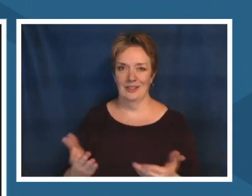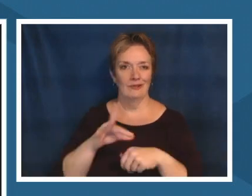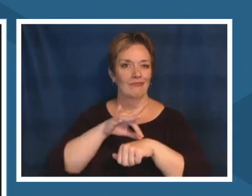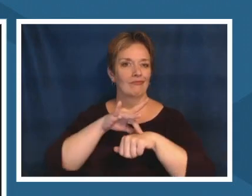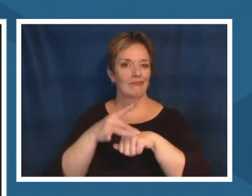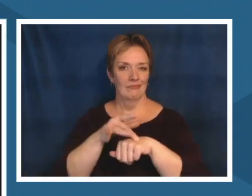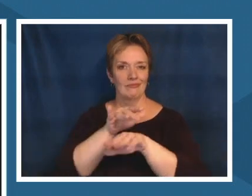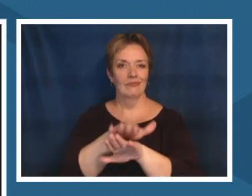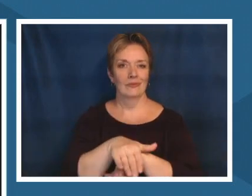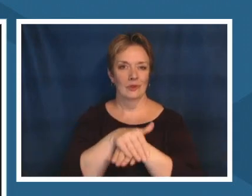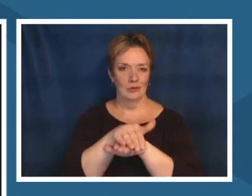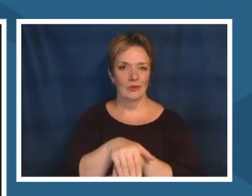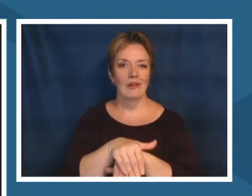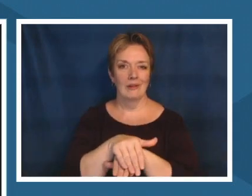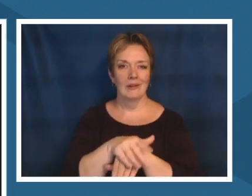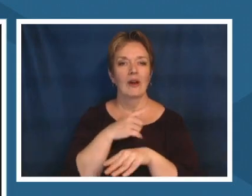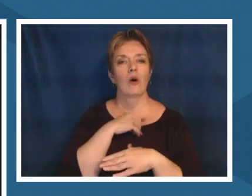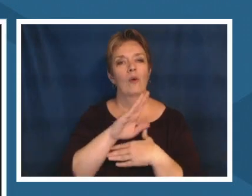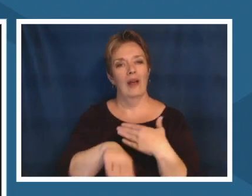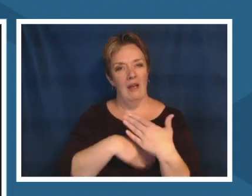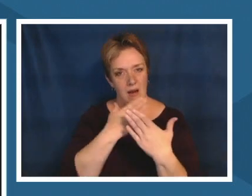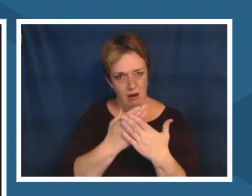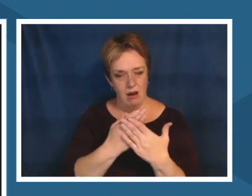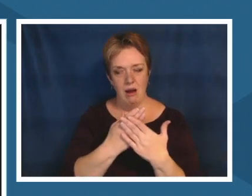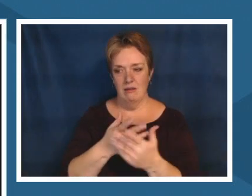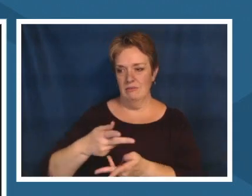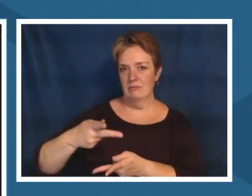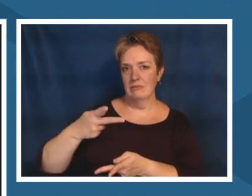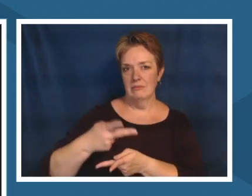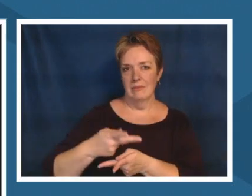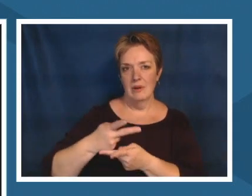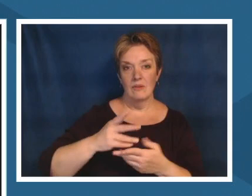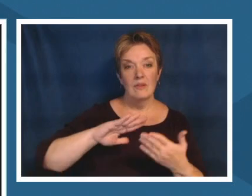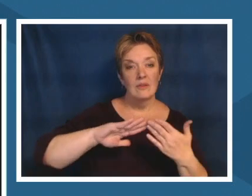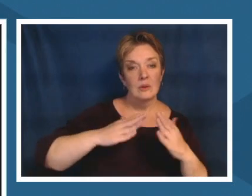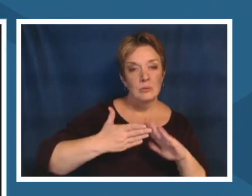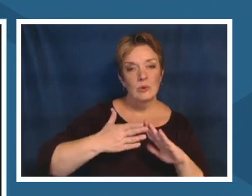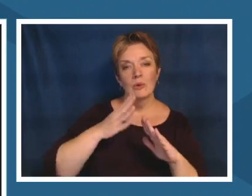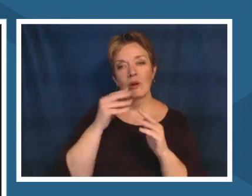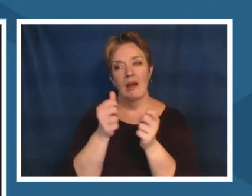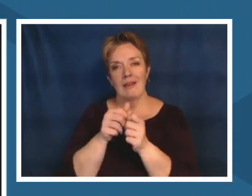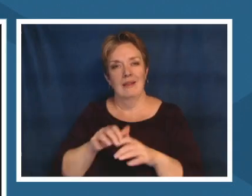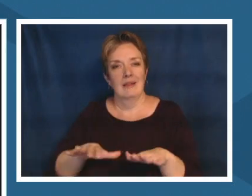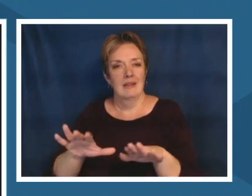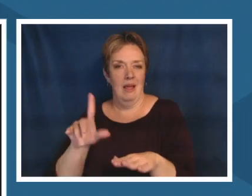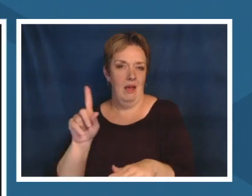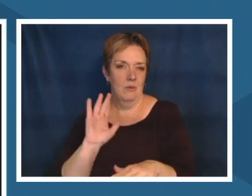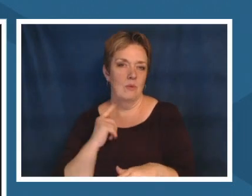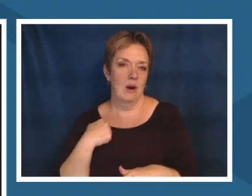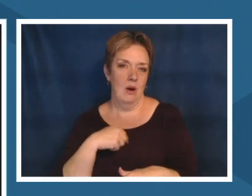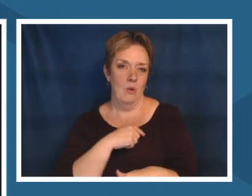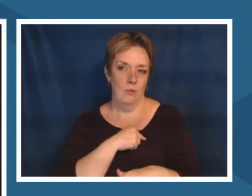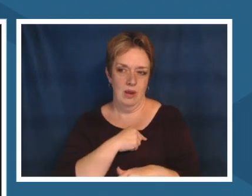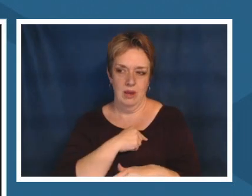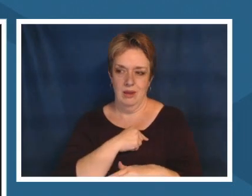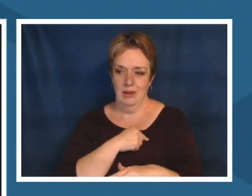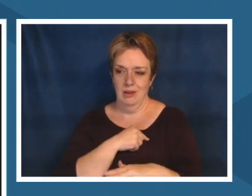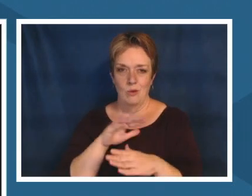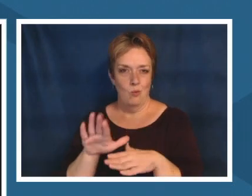caretakers of the of the communities and of the land in which we are walking upon um